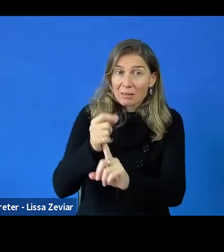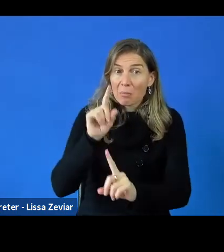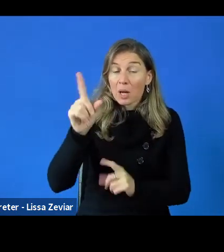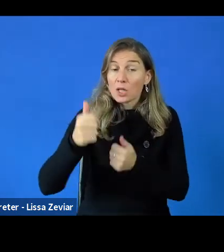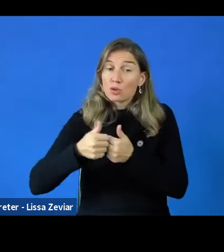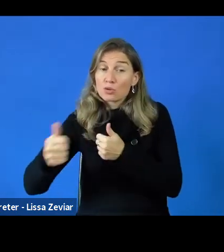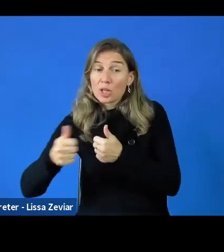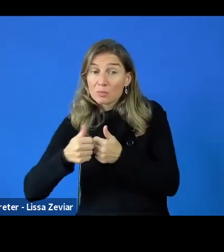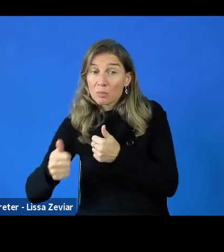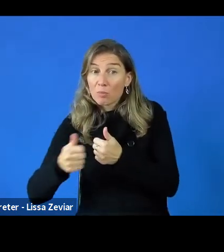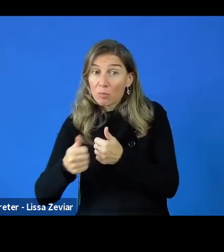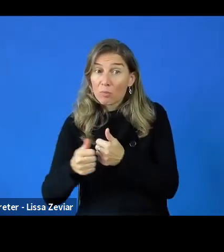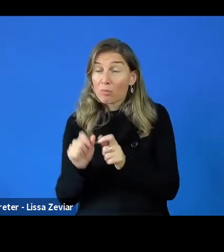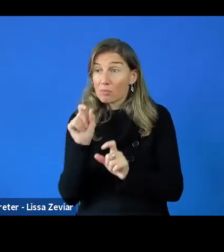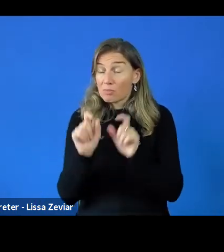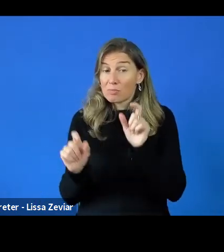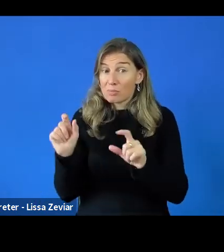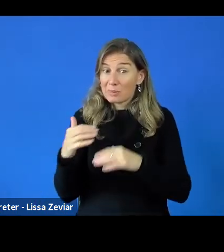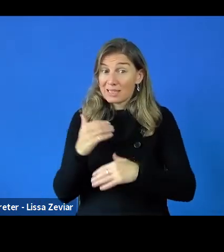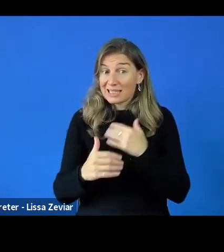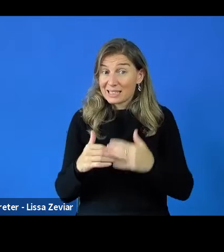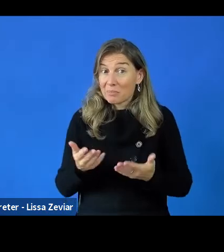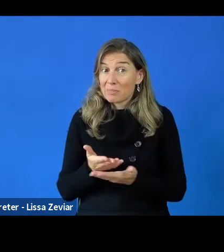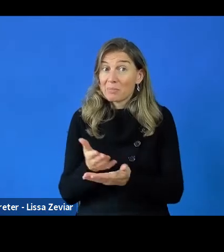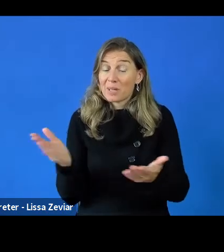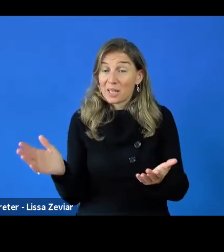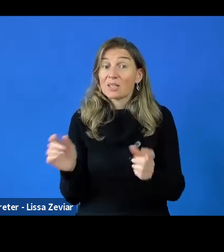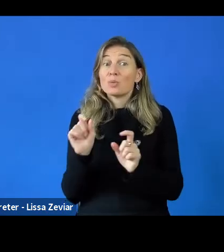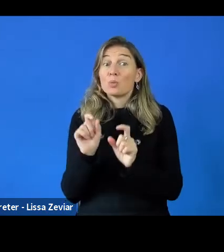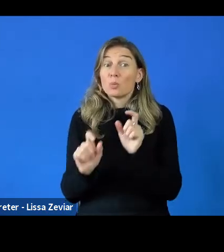So we need to make sure people with disabilities are informed